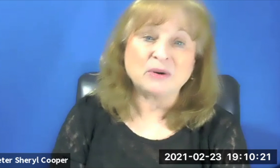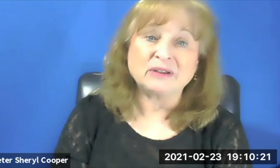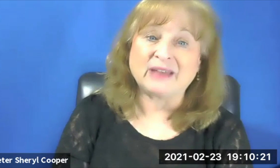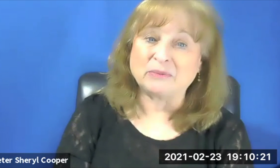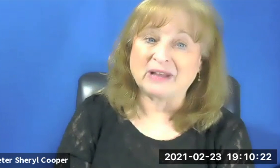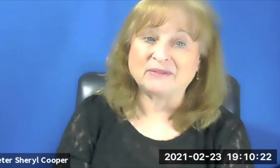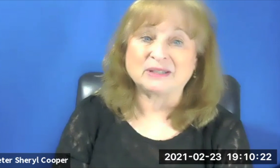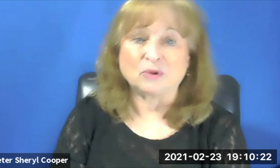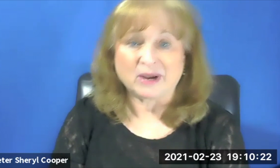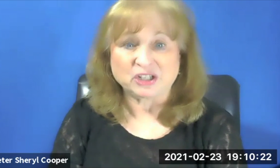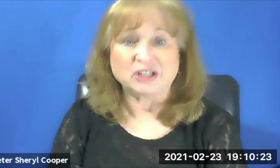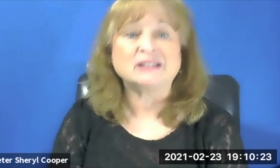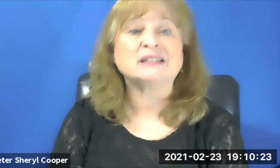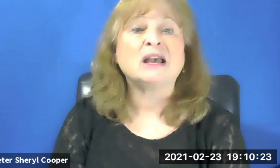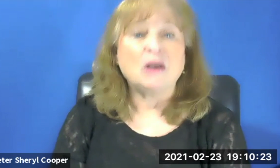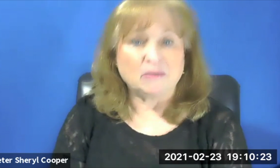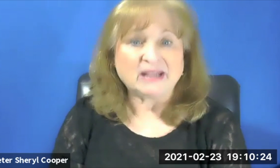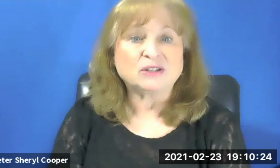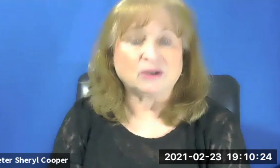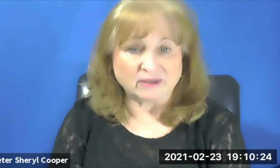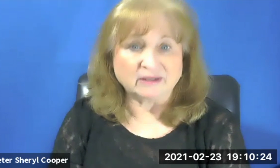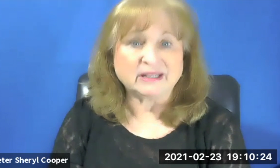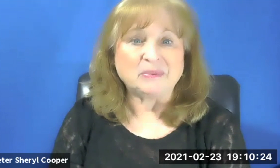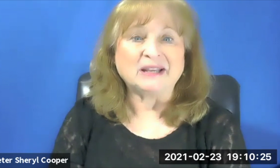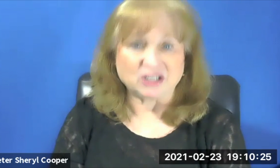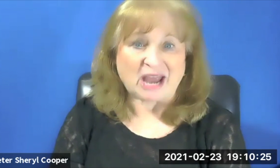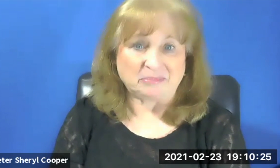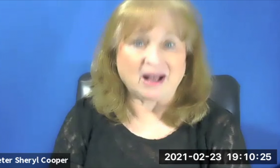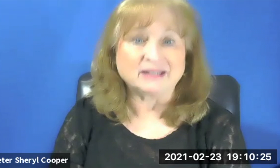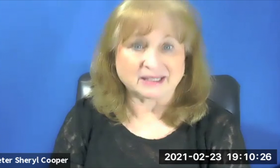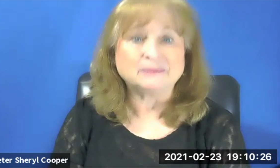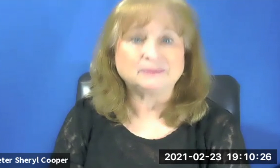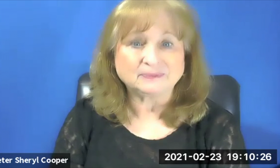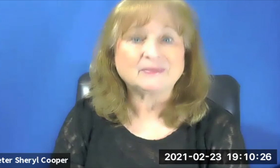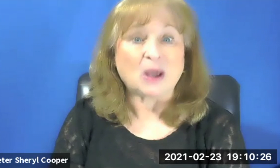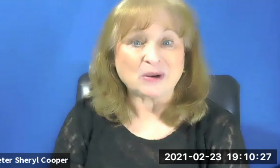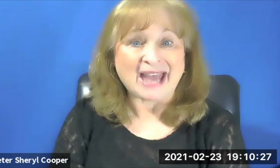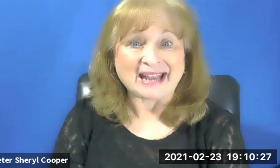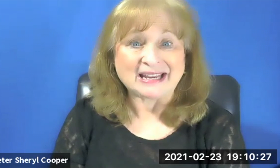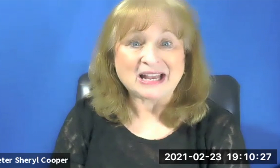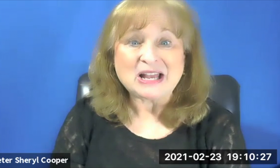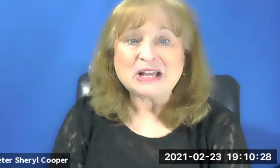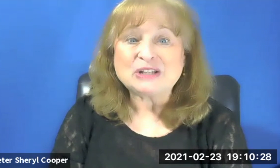and then we'll have some questions based on the typing in the chat box. Okay.